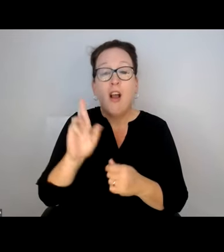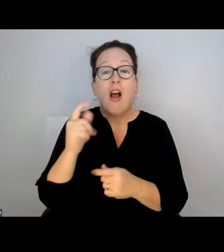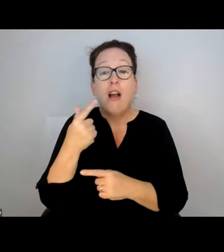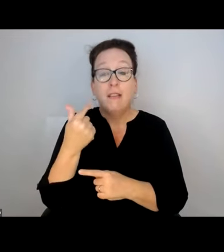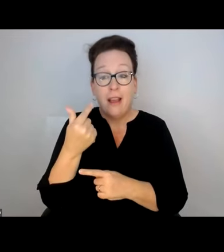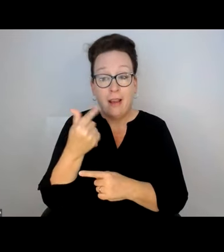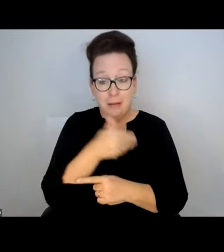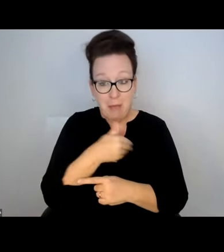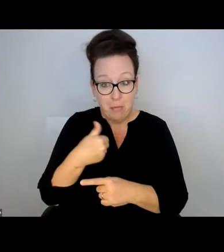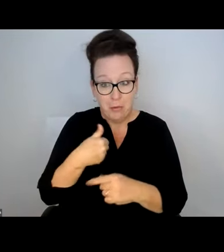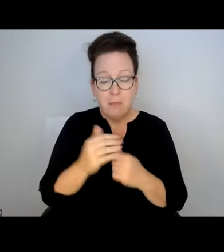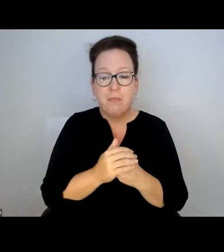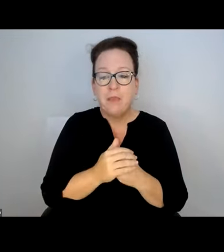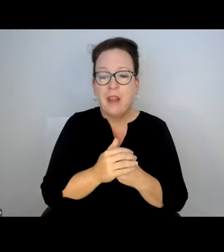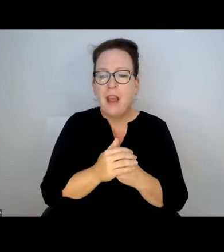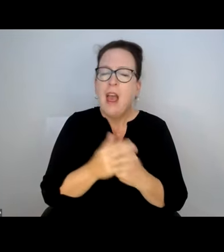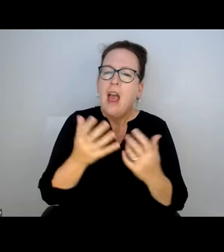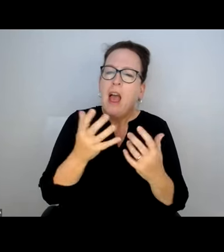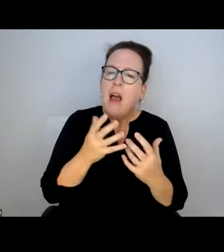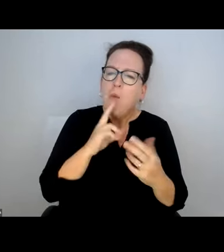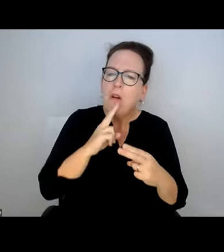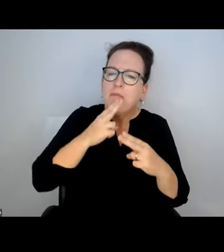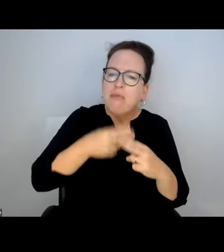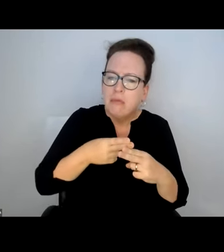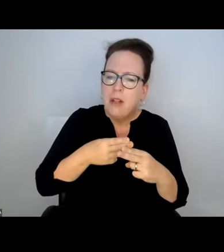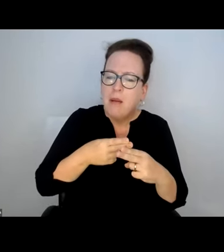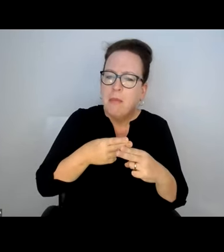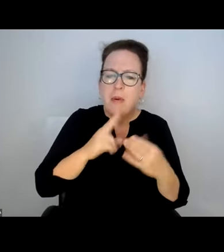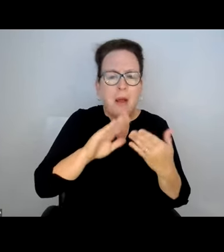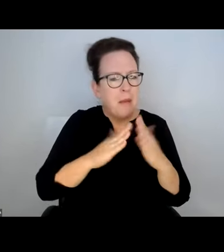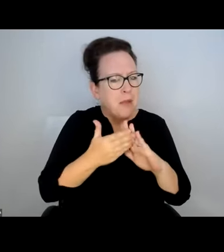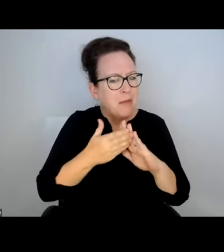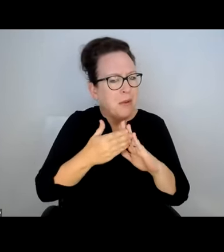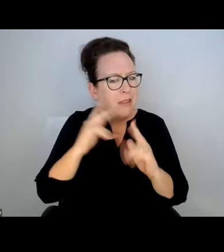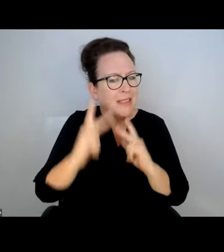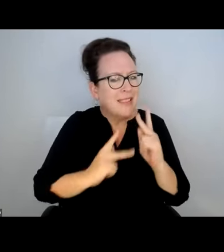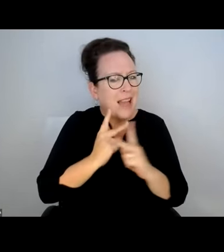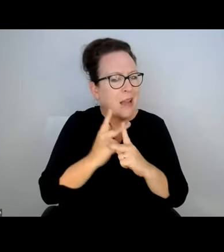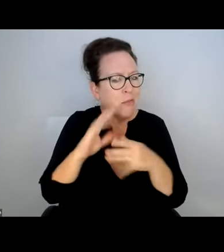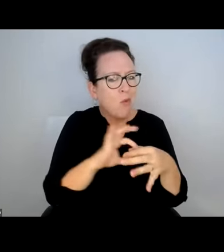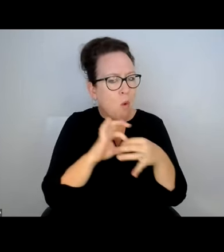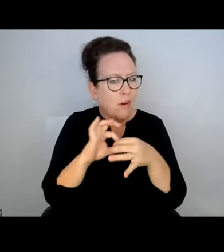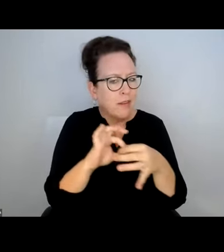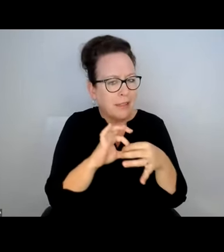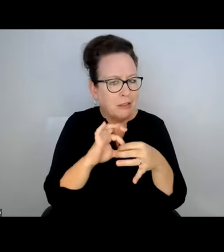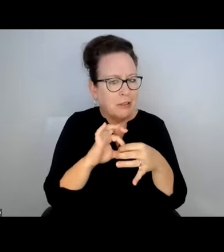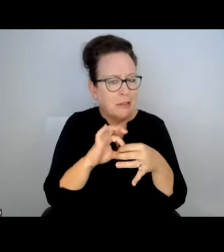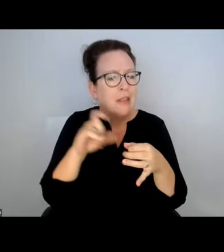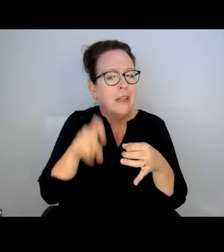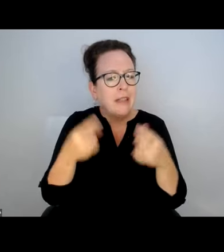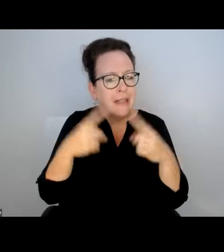R-TAG MEMBER. I WANT TO BRING UP A